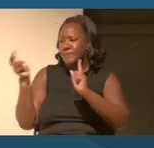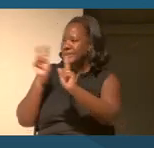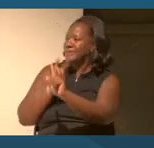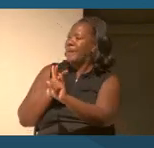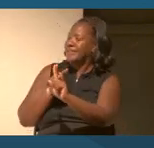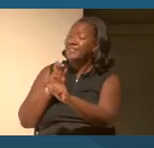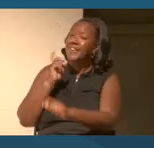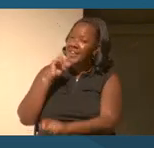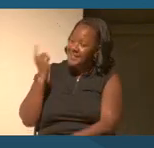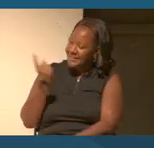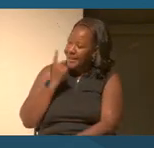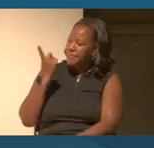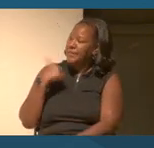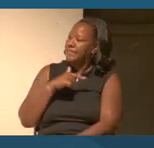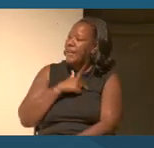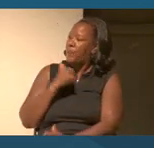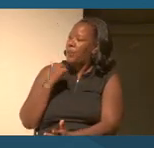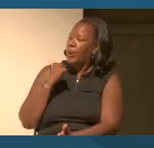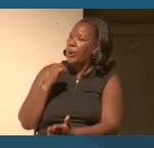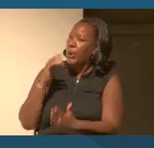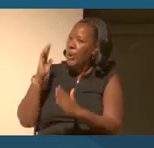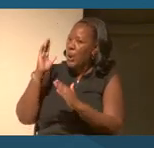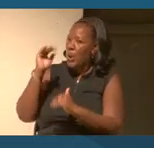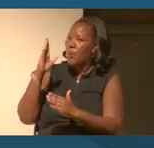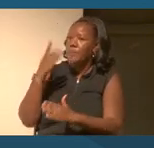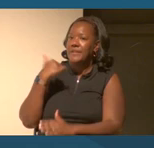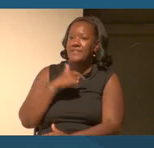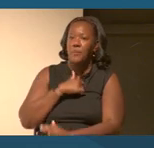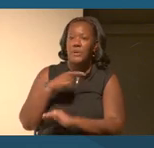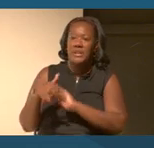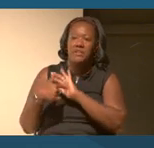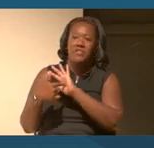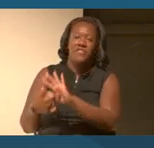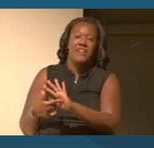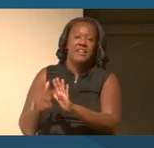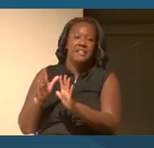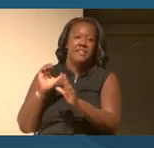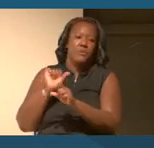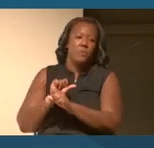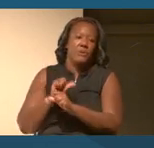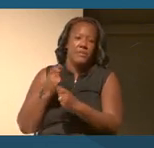is something that we're hoping that we also reflect in the work that we do, not only here